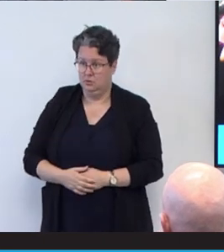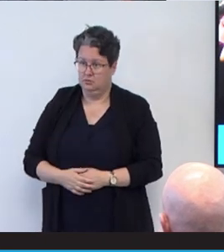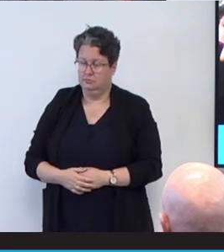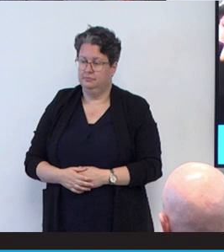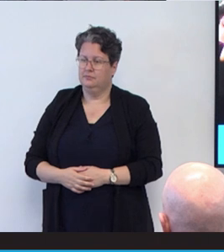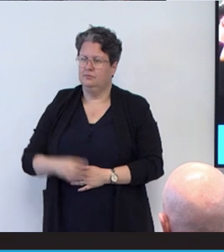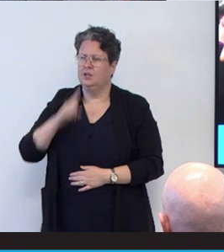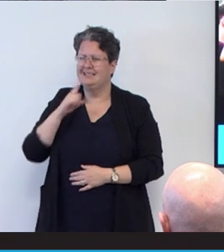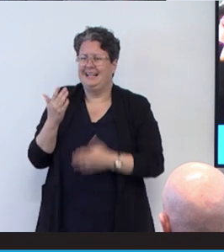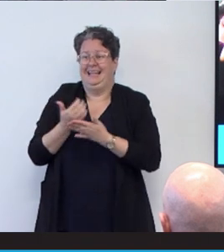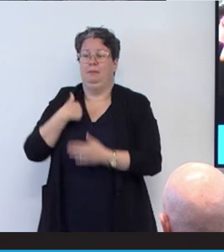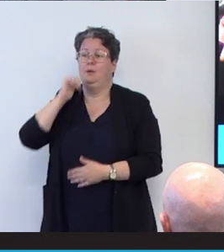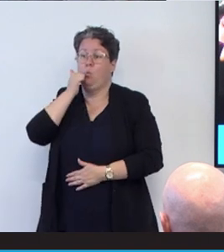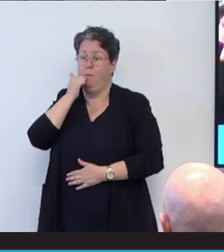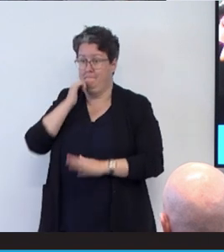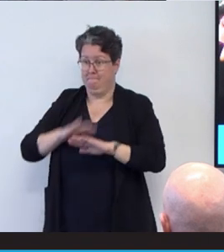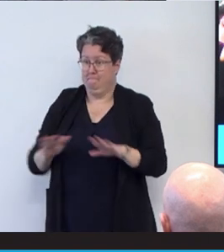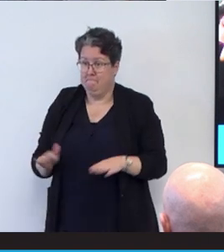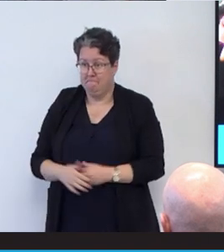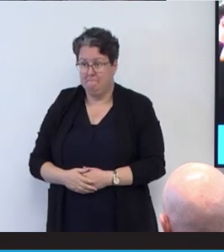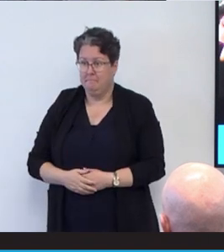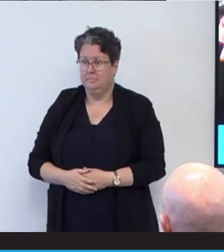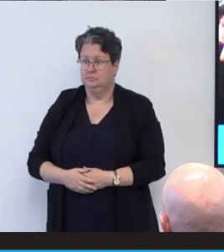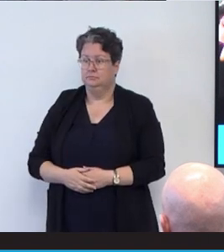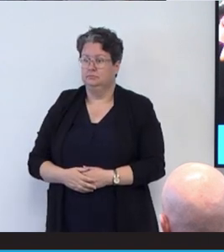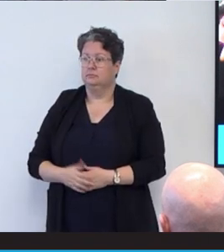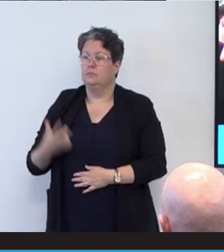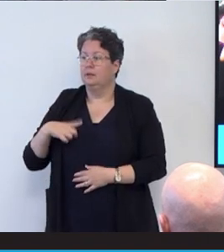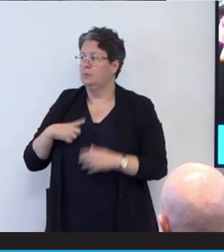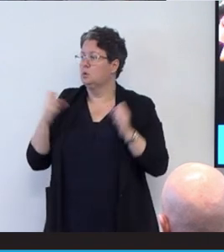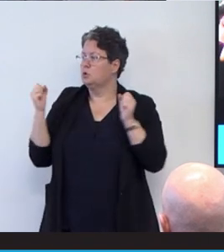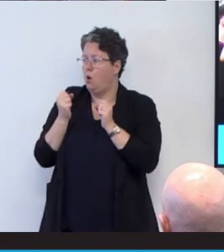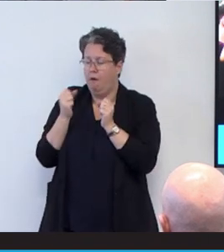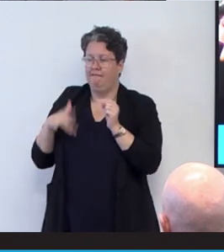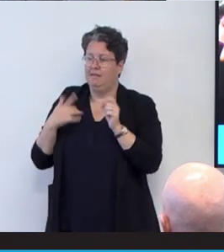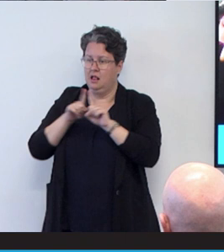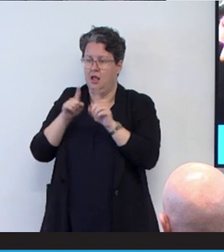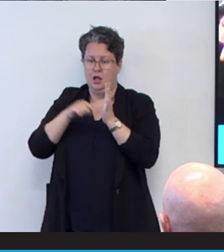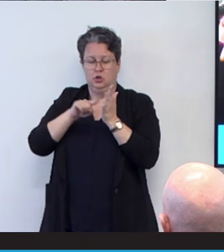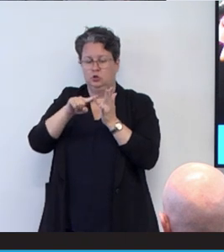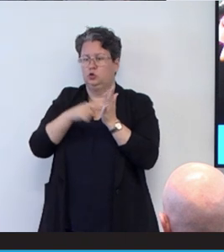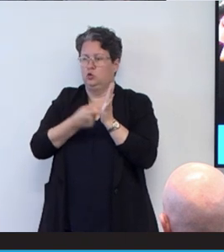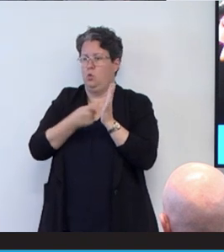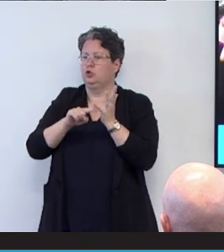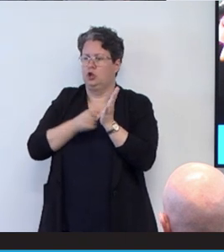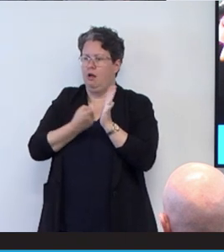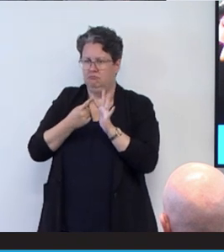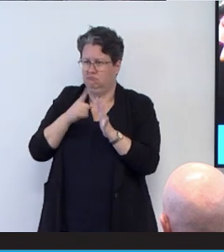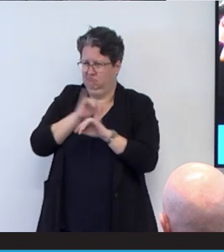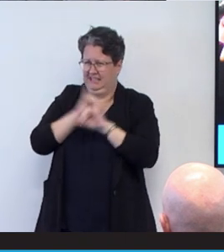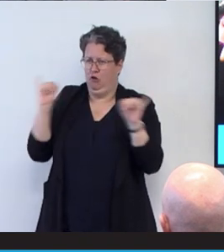was to keep me warm because coldness is like torture and it's a terrible thing.